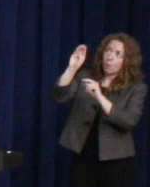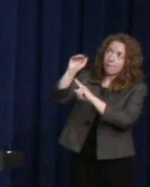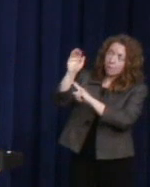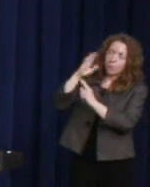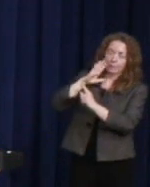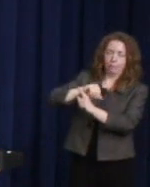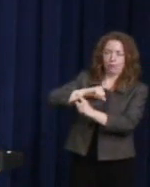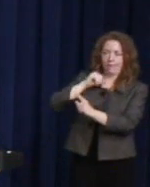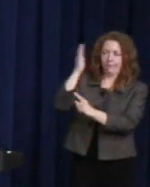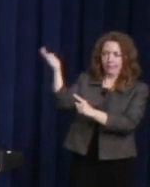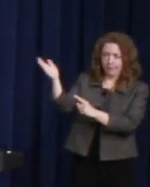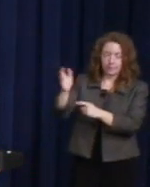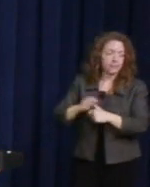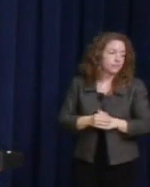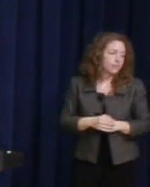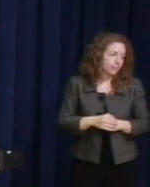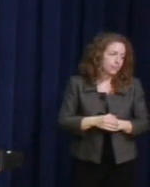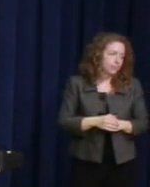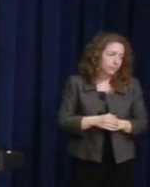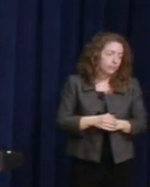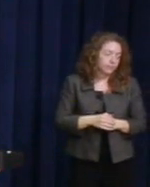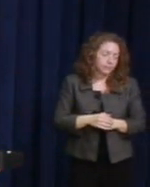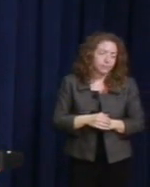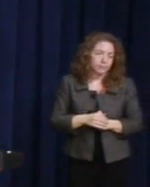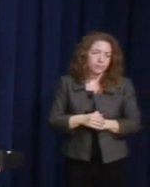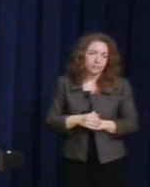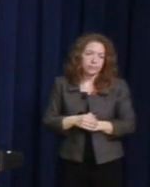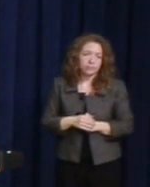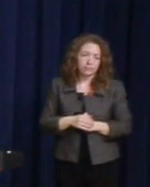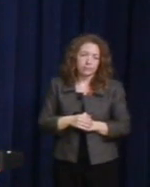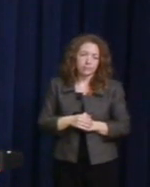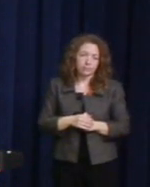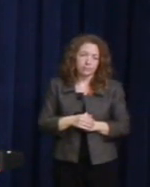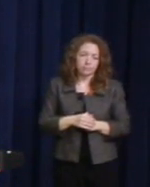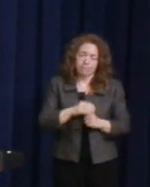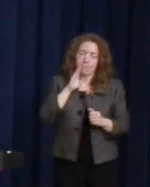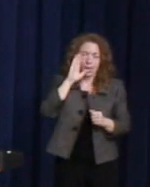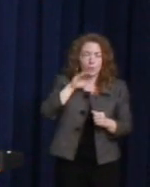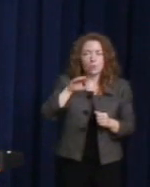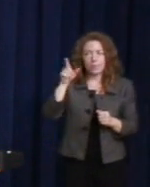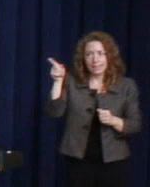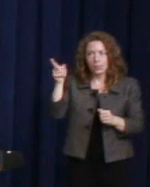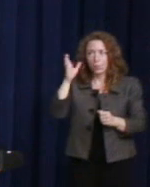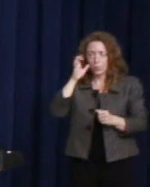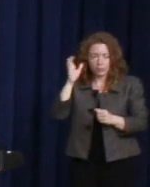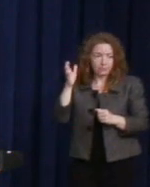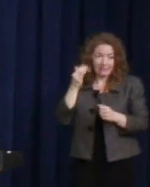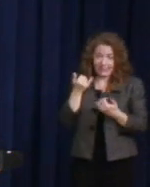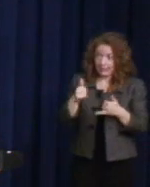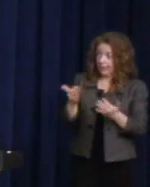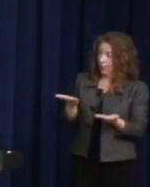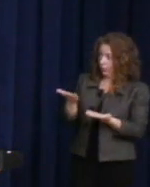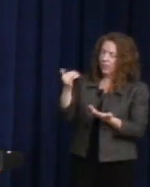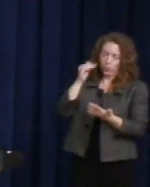I know that he would be speaking out and would be a leader today as well if he were still with us.